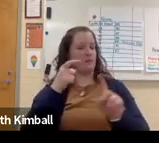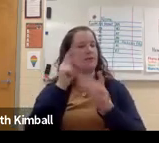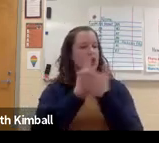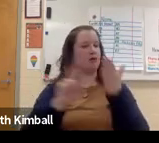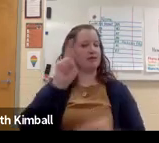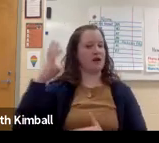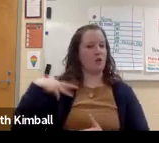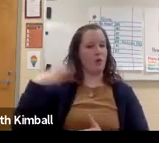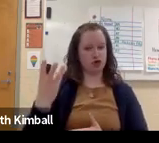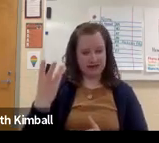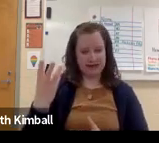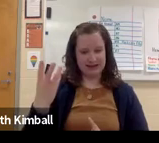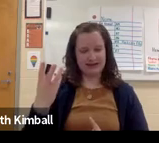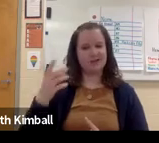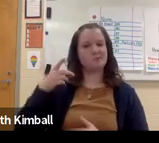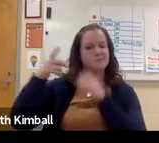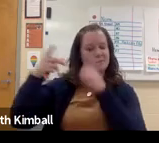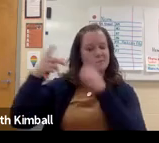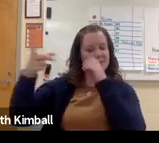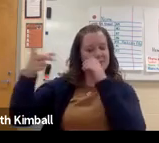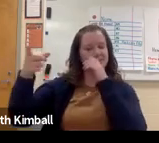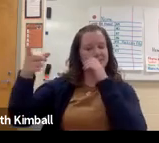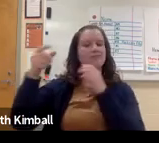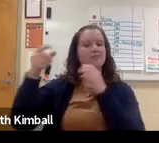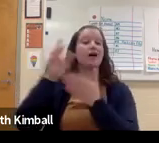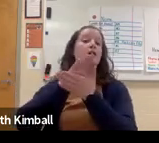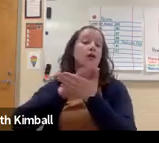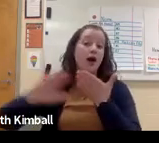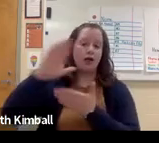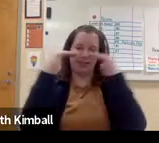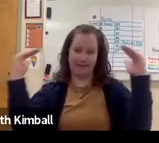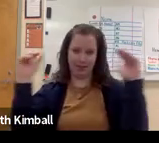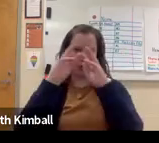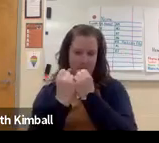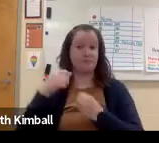In the picture-- this is from an actual University in Washington.